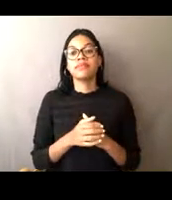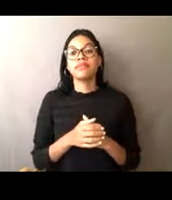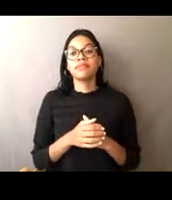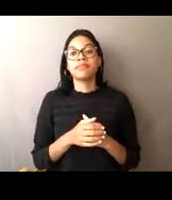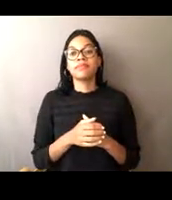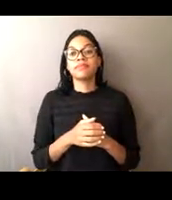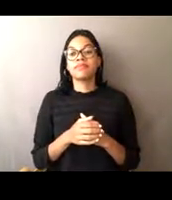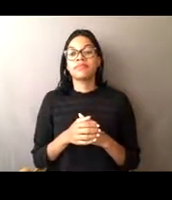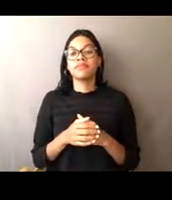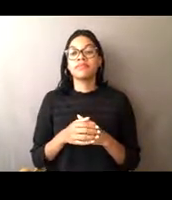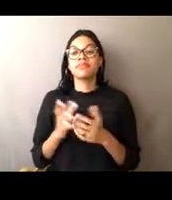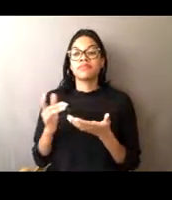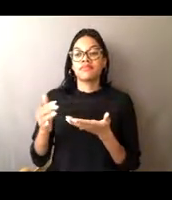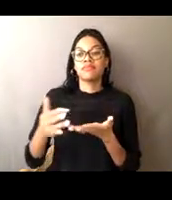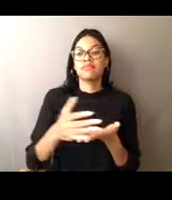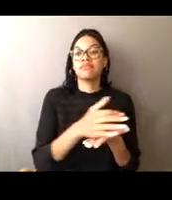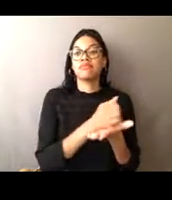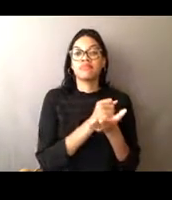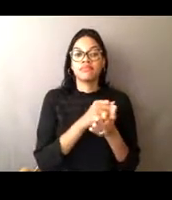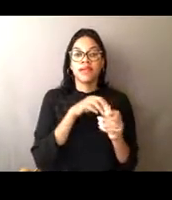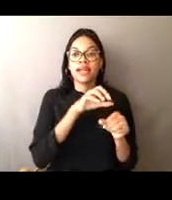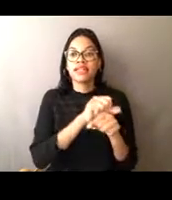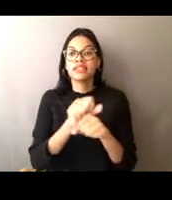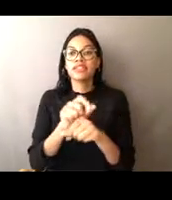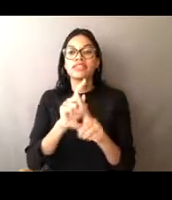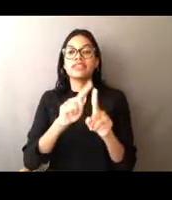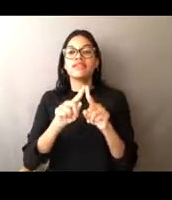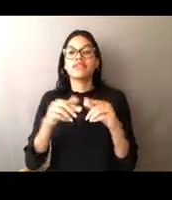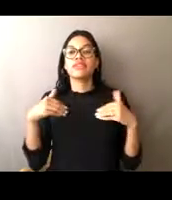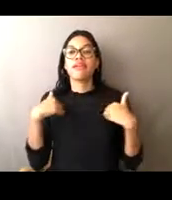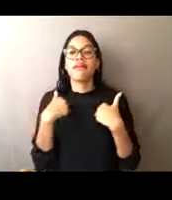and they've harvested seals, sea lions,